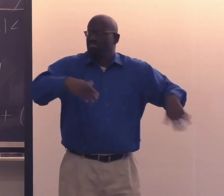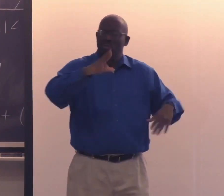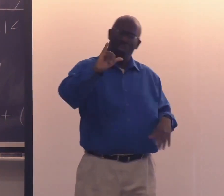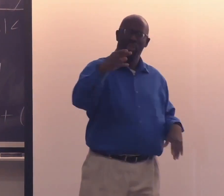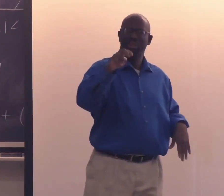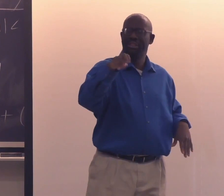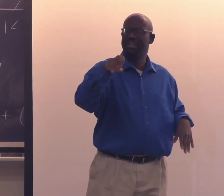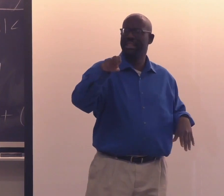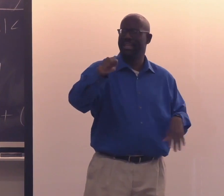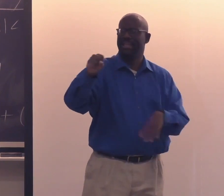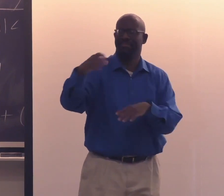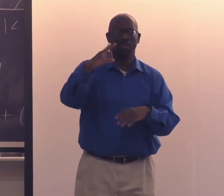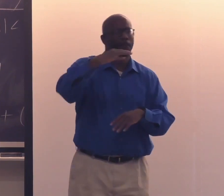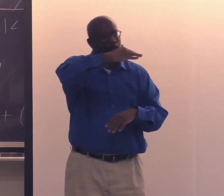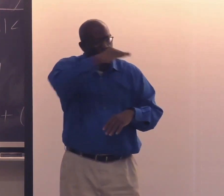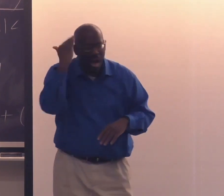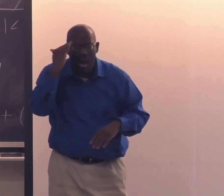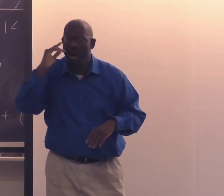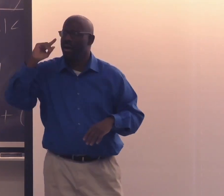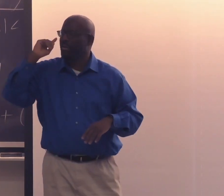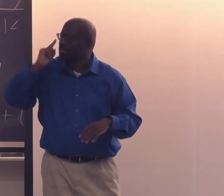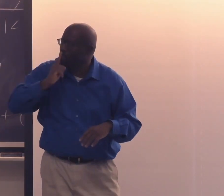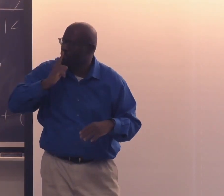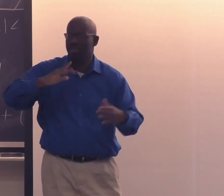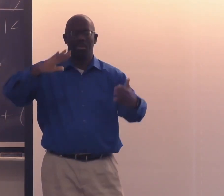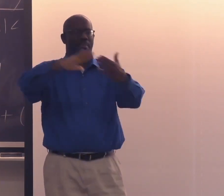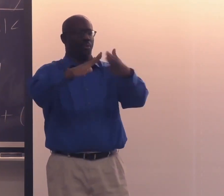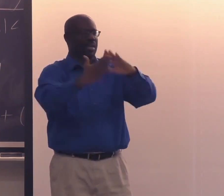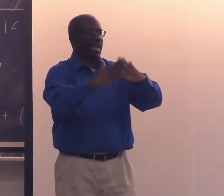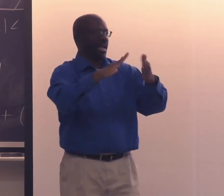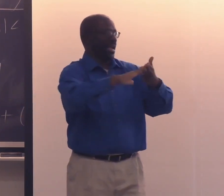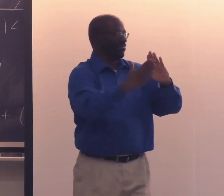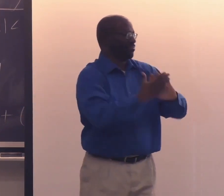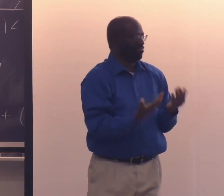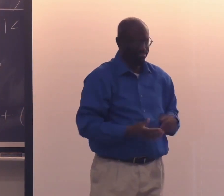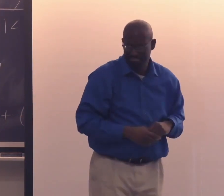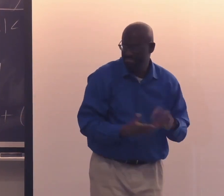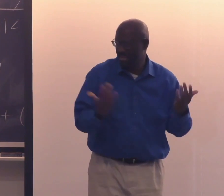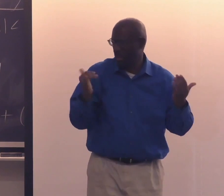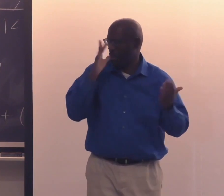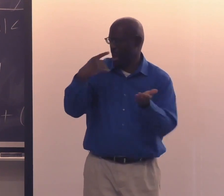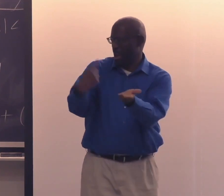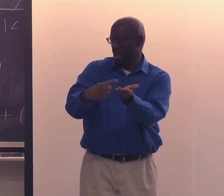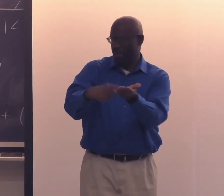And I want you to have a really rich experience about the Black deaf community.